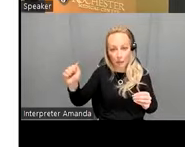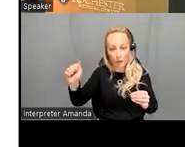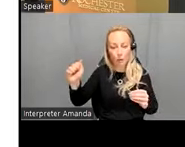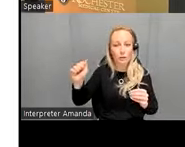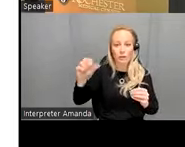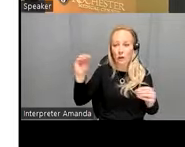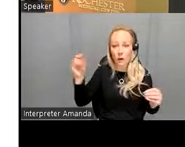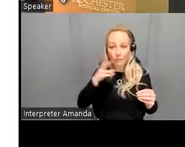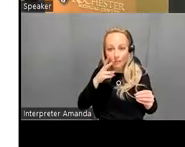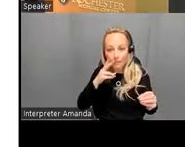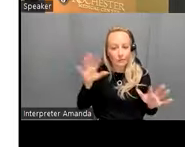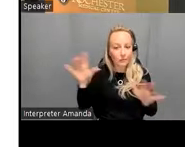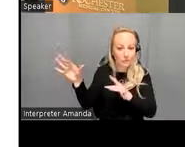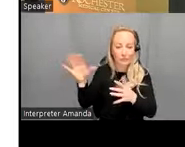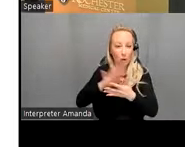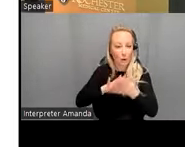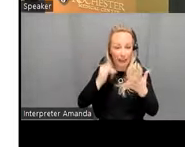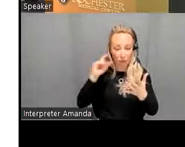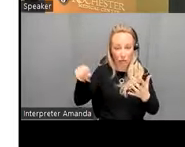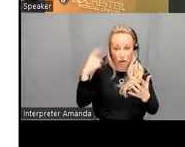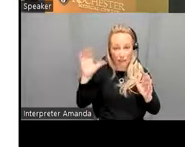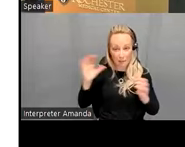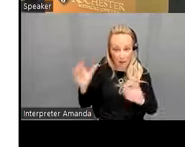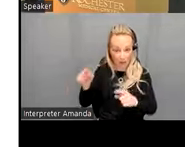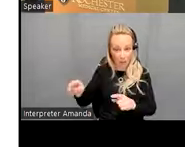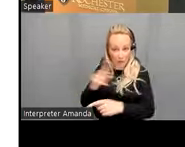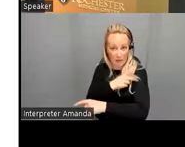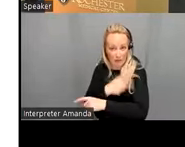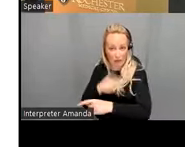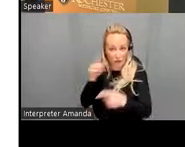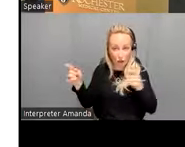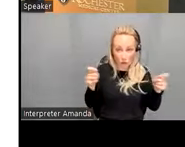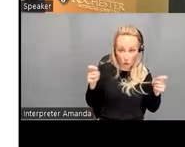use so when you compare just those patients to controls you get once again a nice large effect